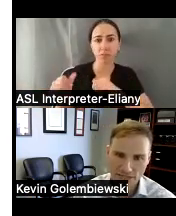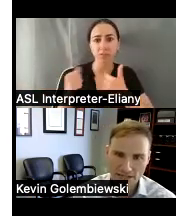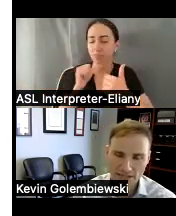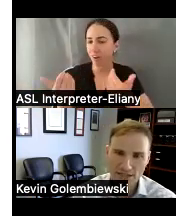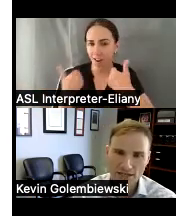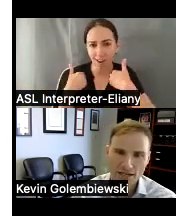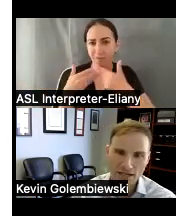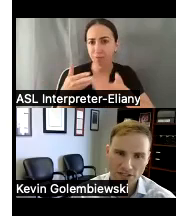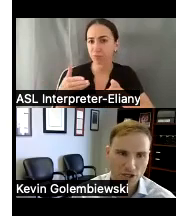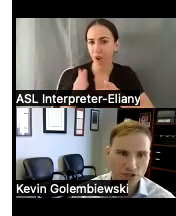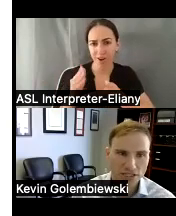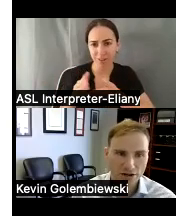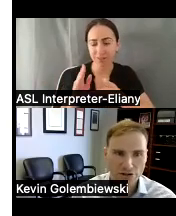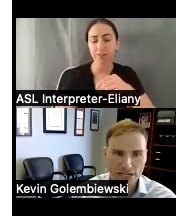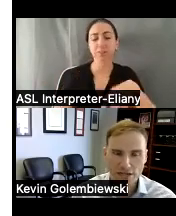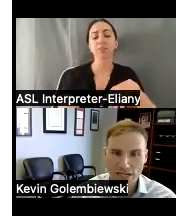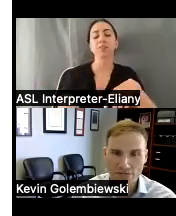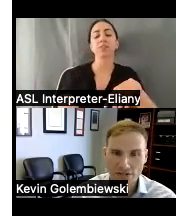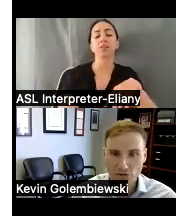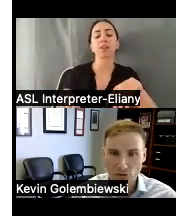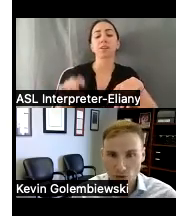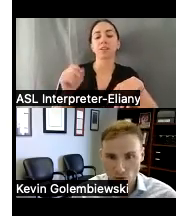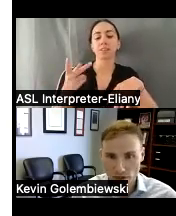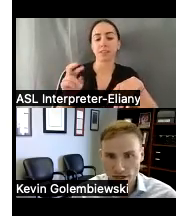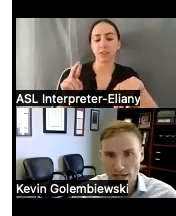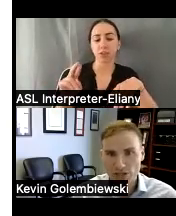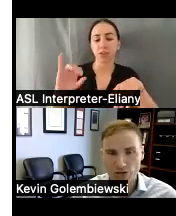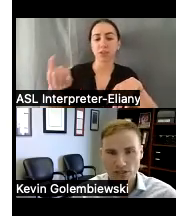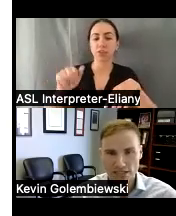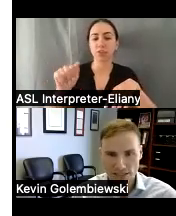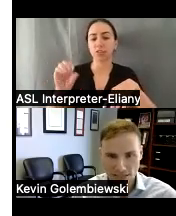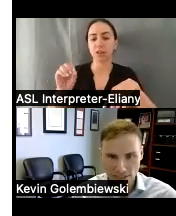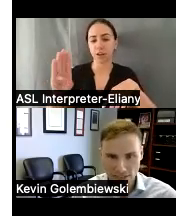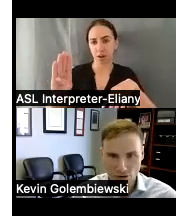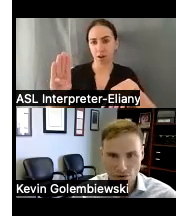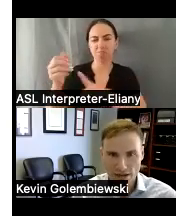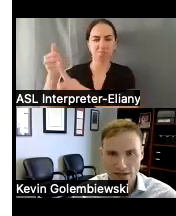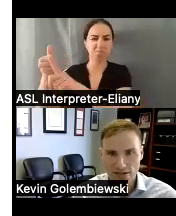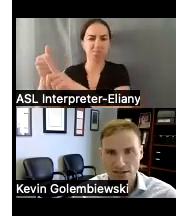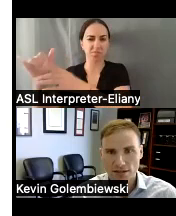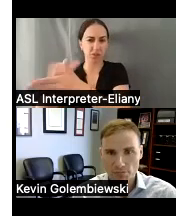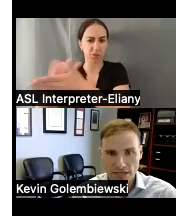protected and so Senator Jacob Javits of New York introduced legislation to create the